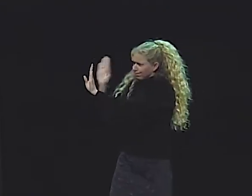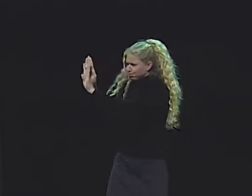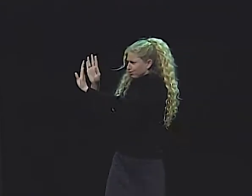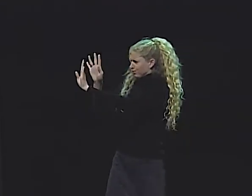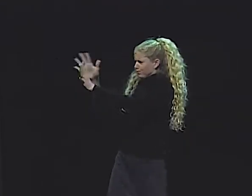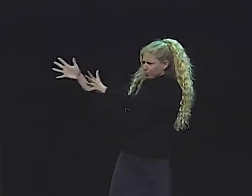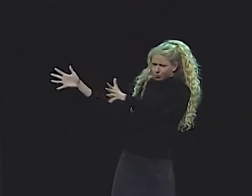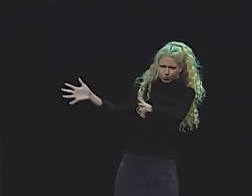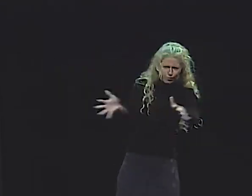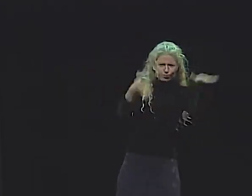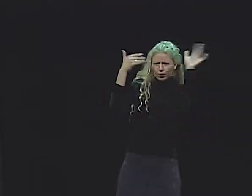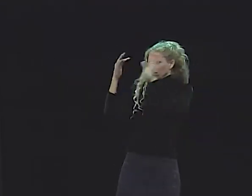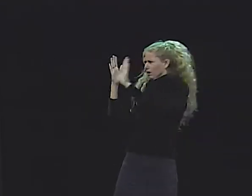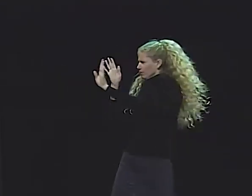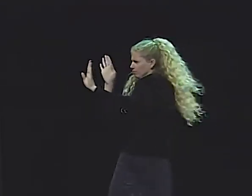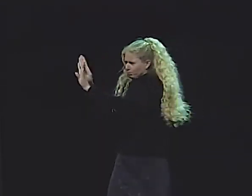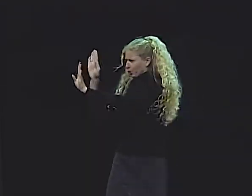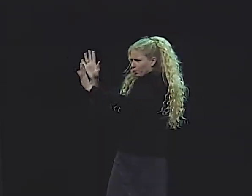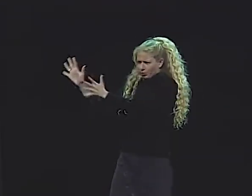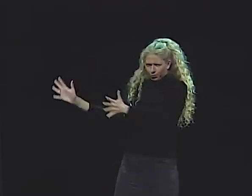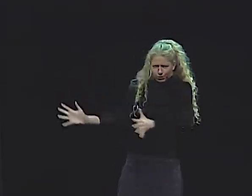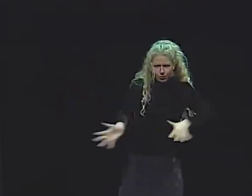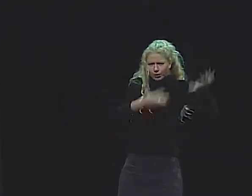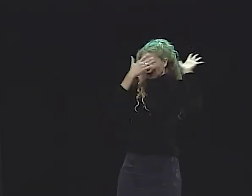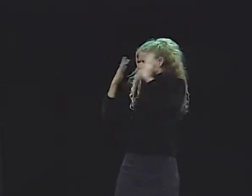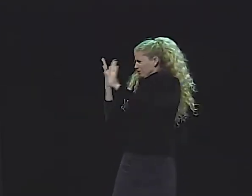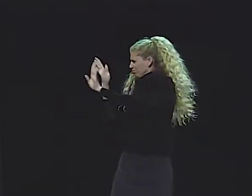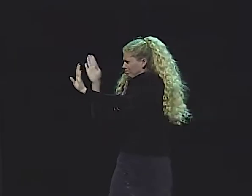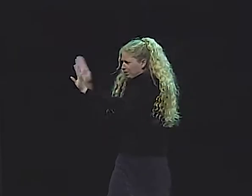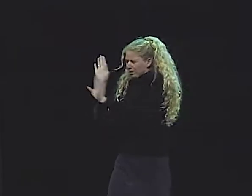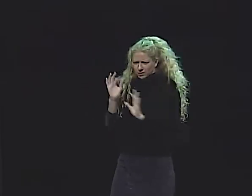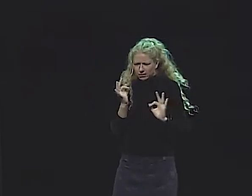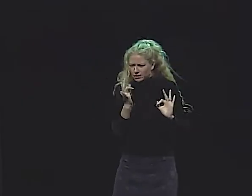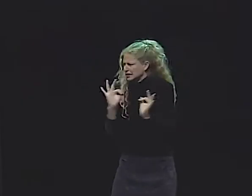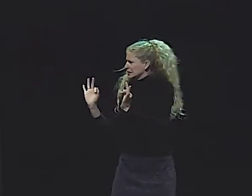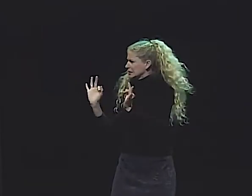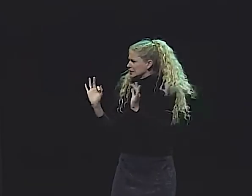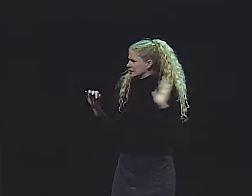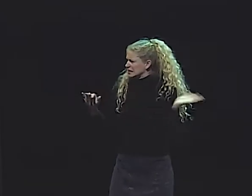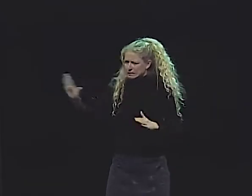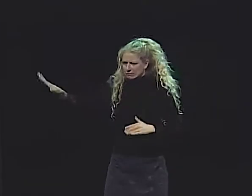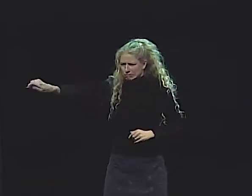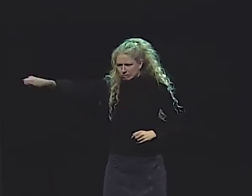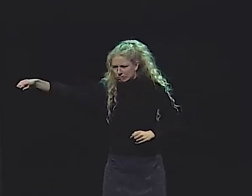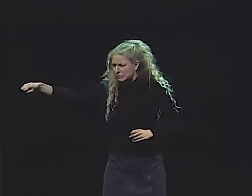THE MOTHER SPEAKING TO HER AND ADORING HER, AND THEN WIND-- WIND KEPT PUSHING THE DOORS